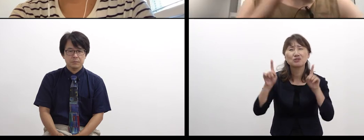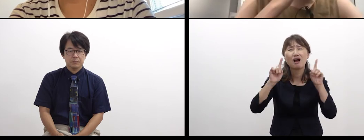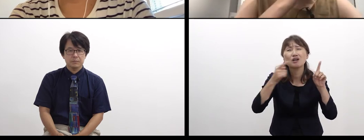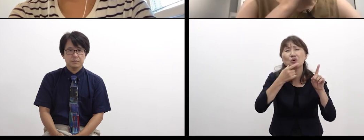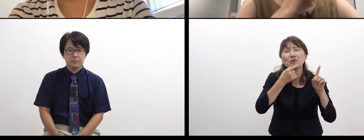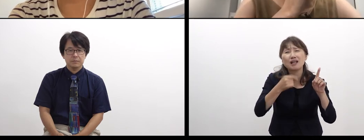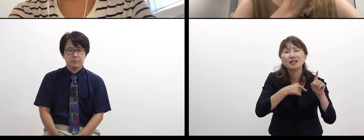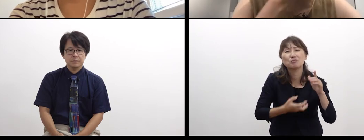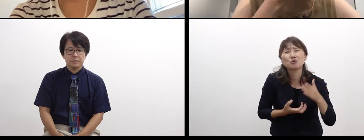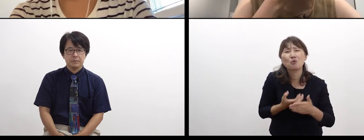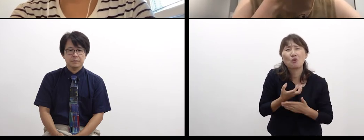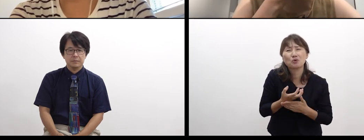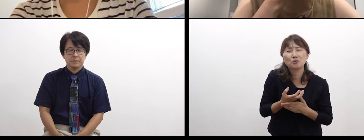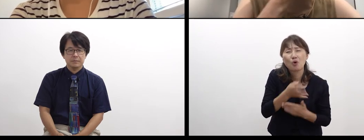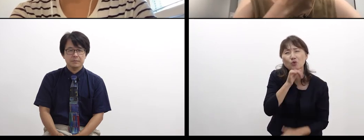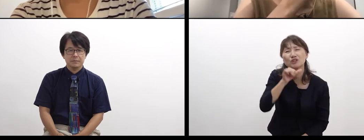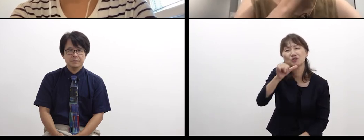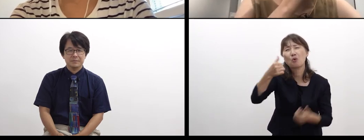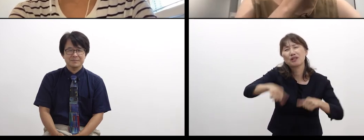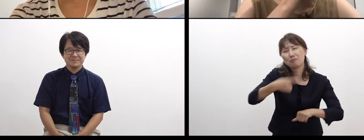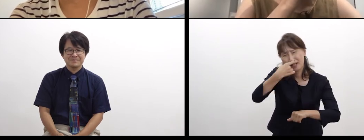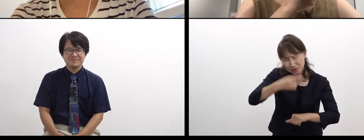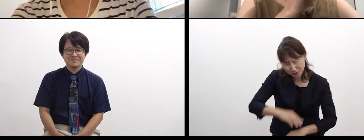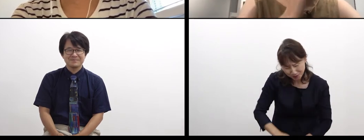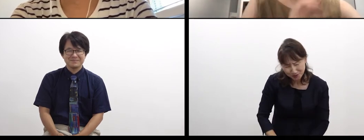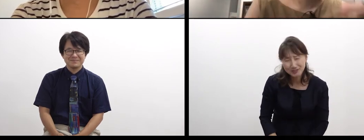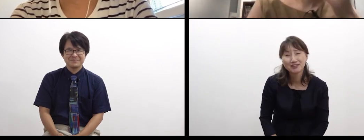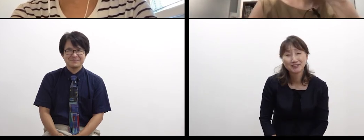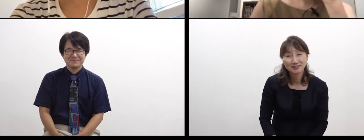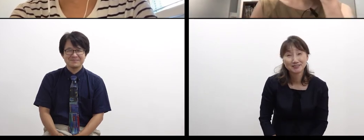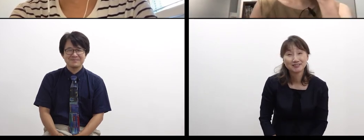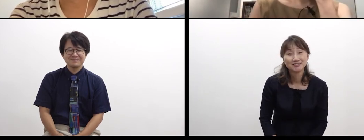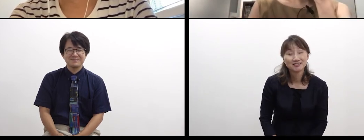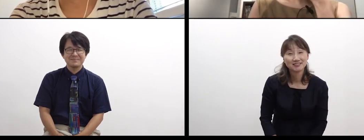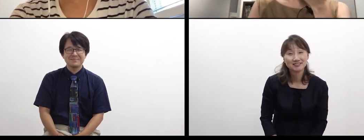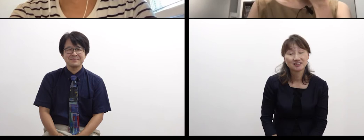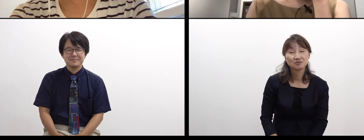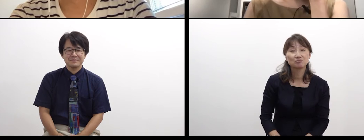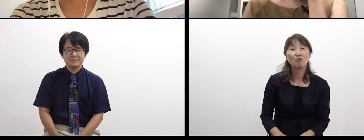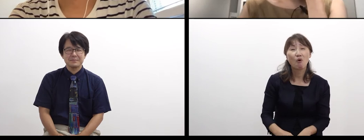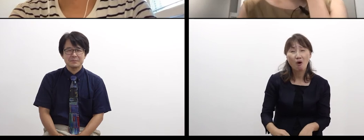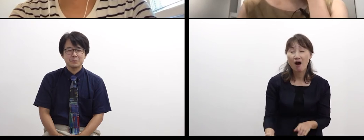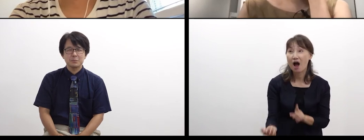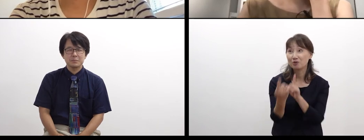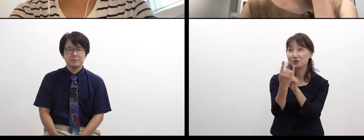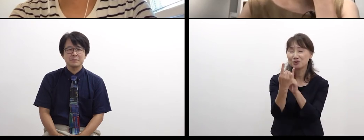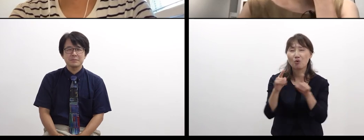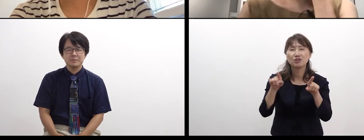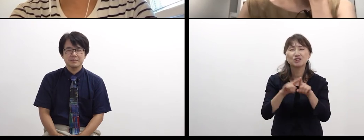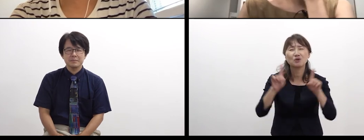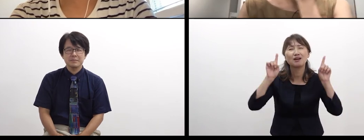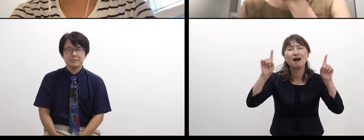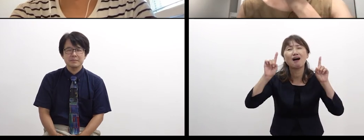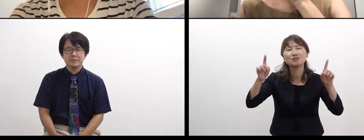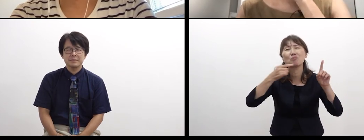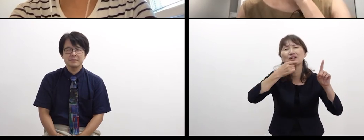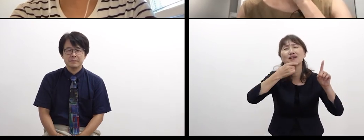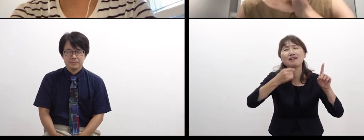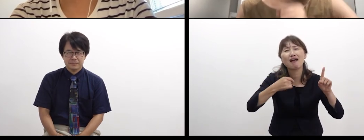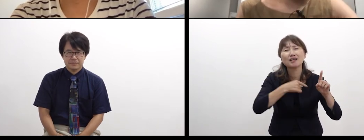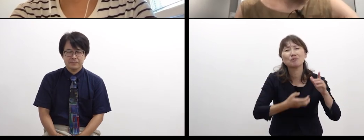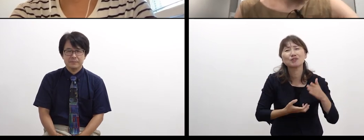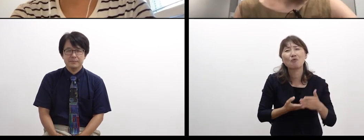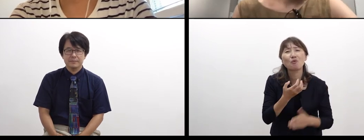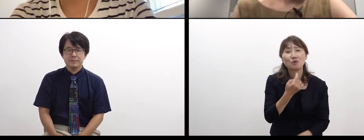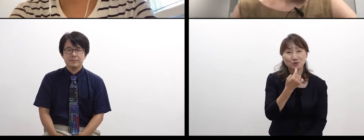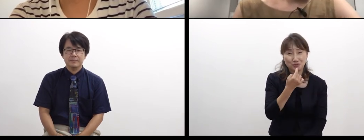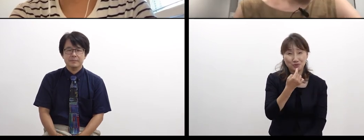though I know it’s like the mind of a 5-year-old child.